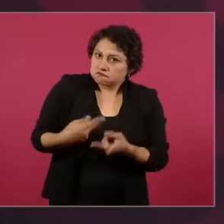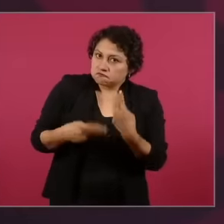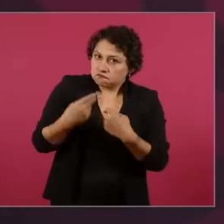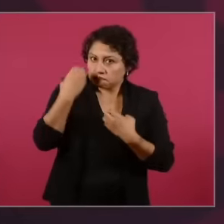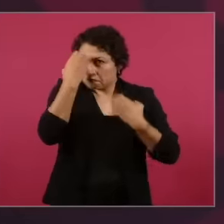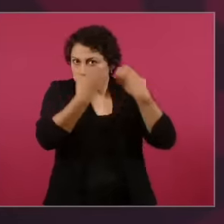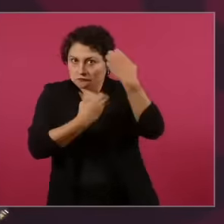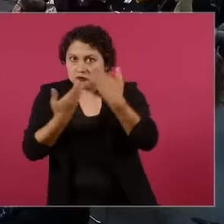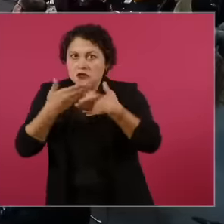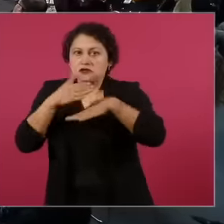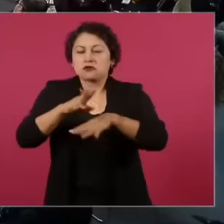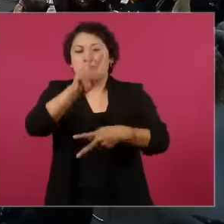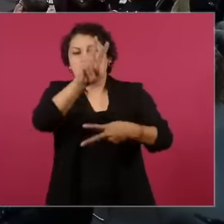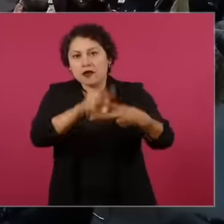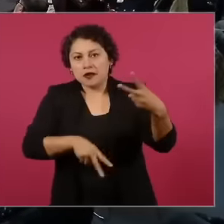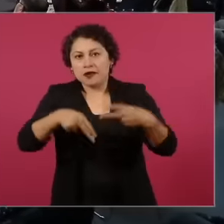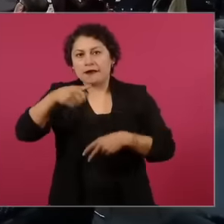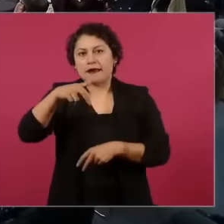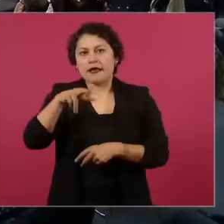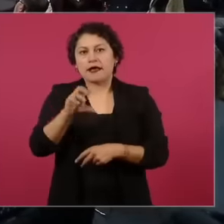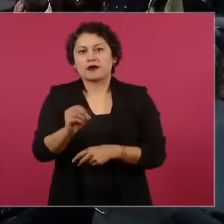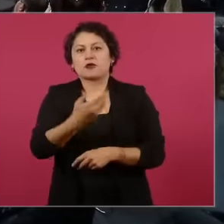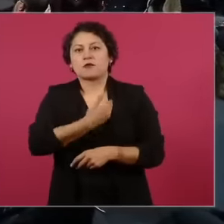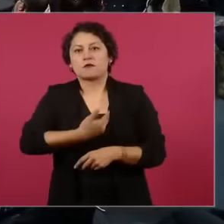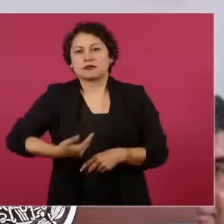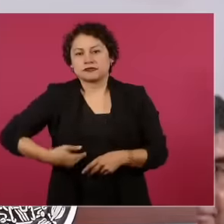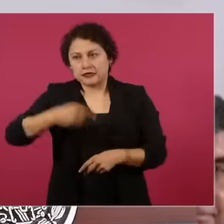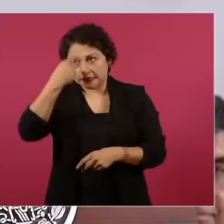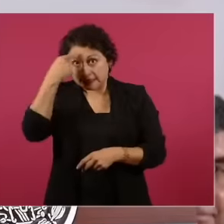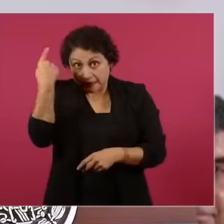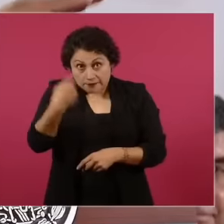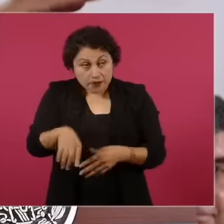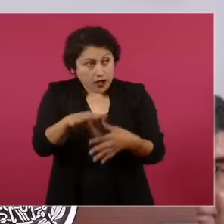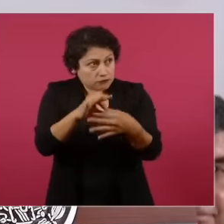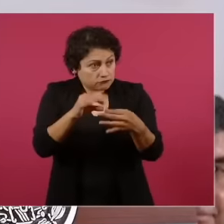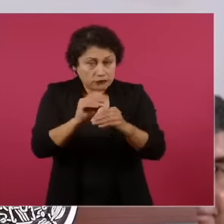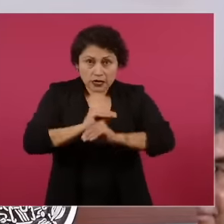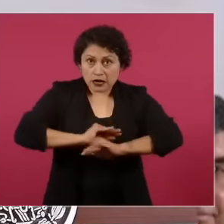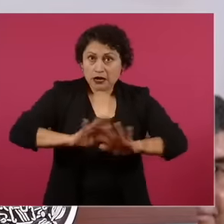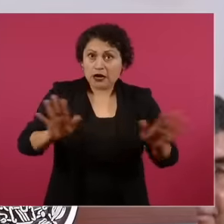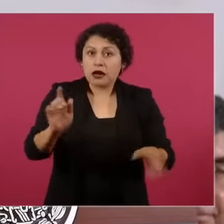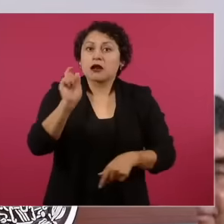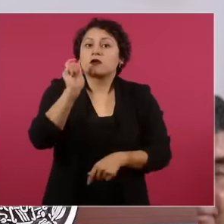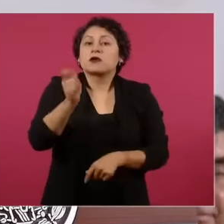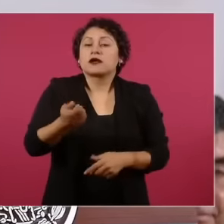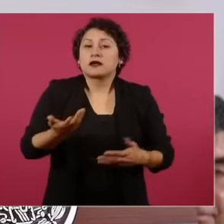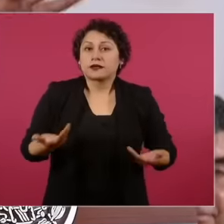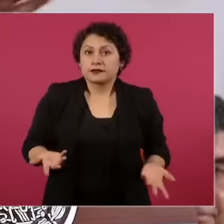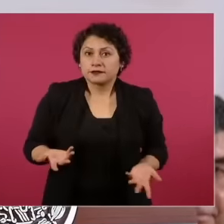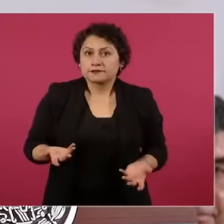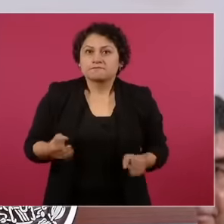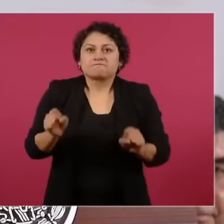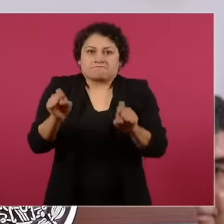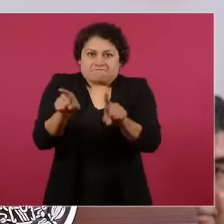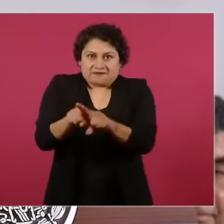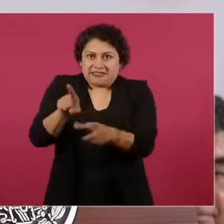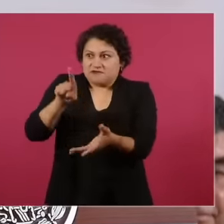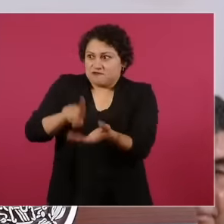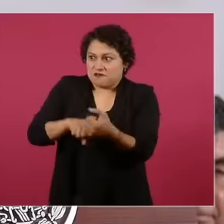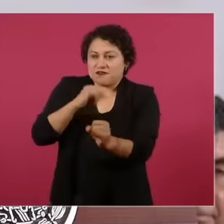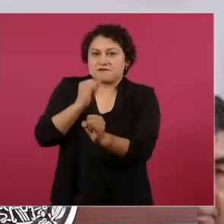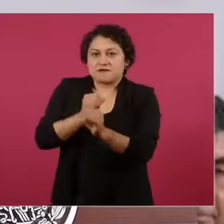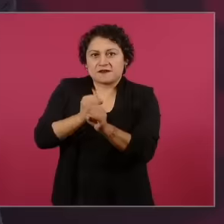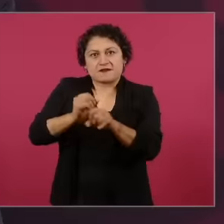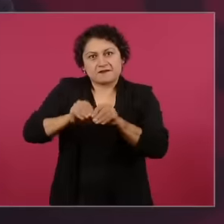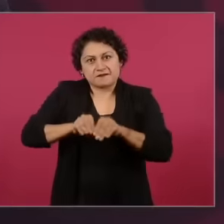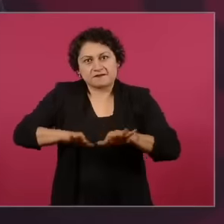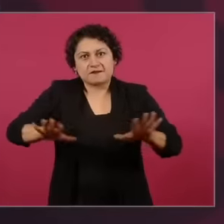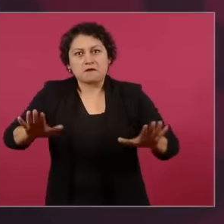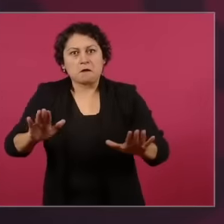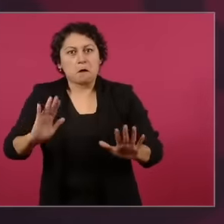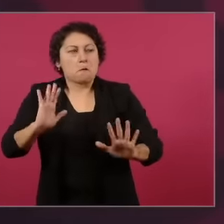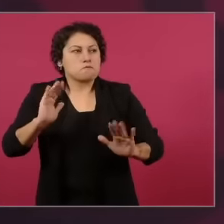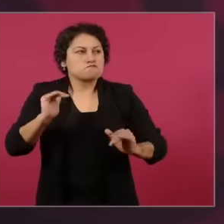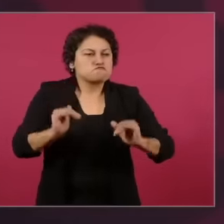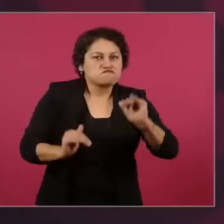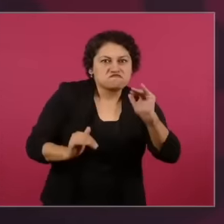to make it clear to us that There is also impartiality, there is objectivity, he told the